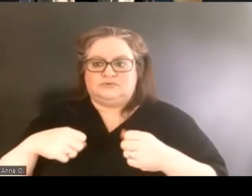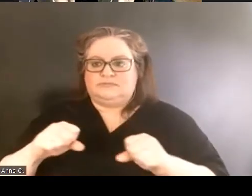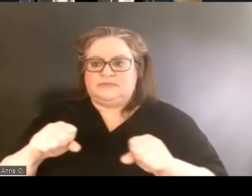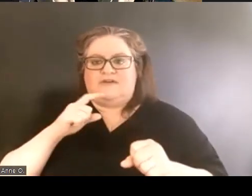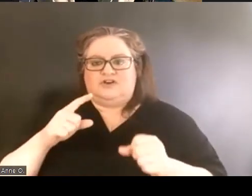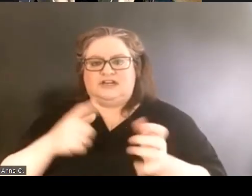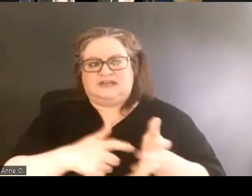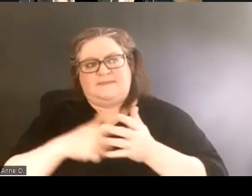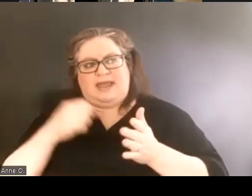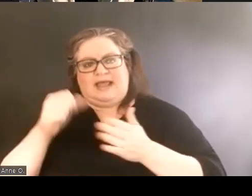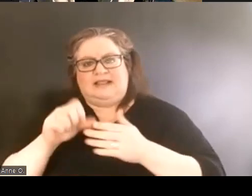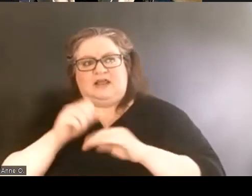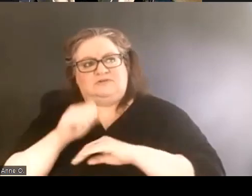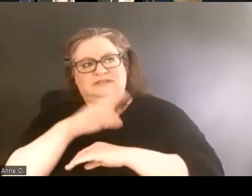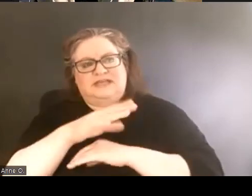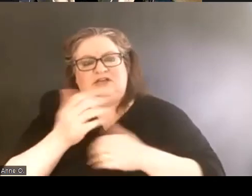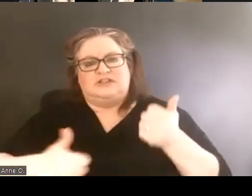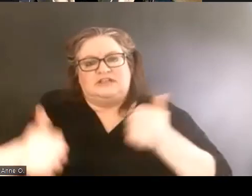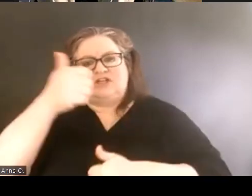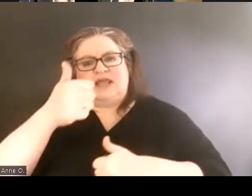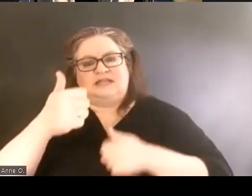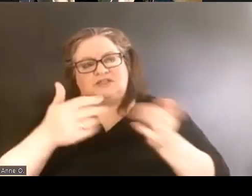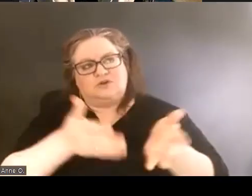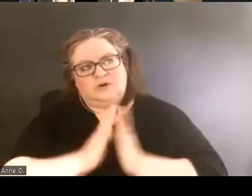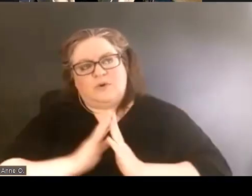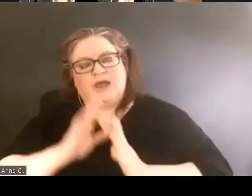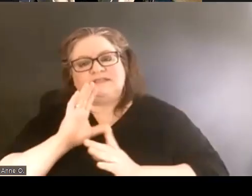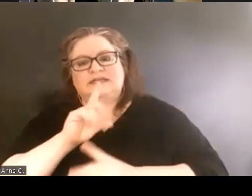requesting a Disability Cultural Center